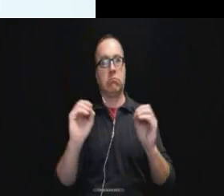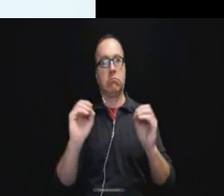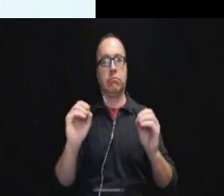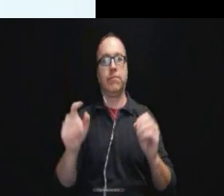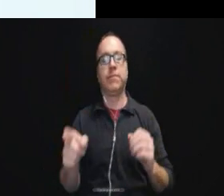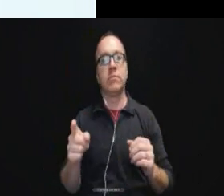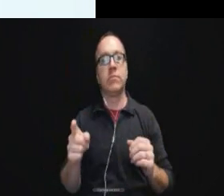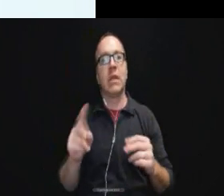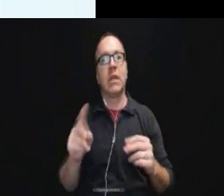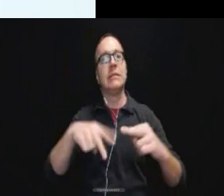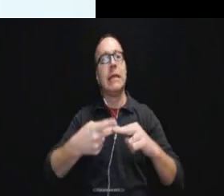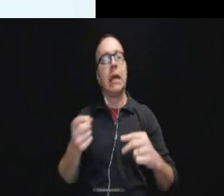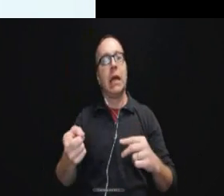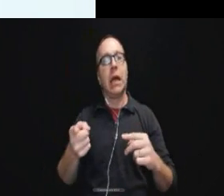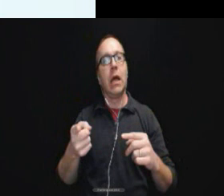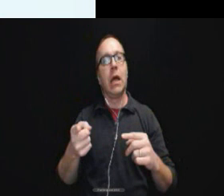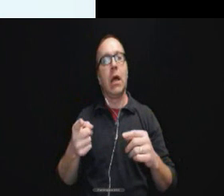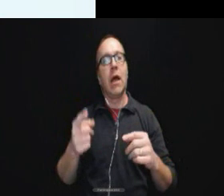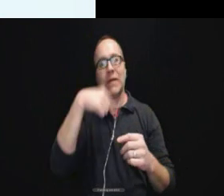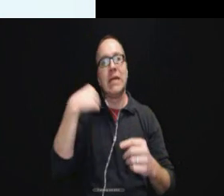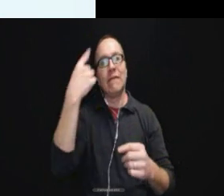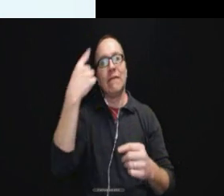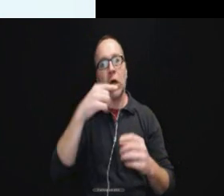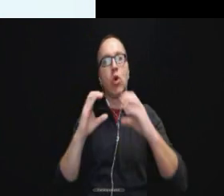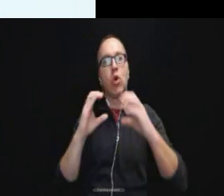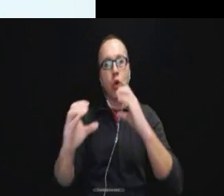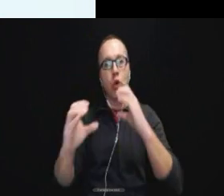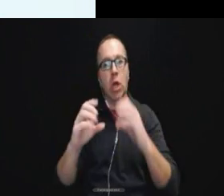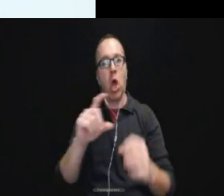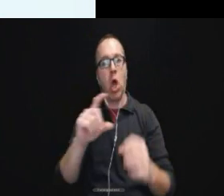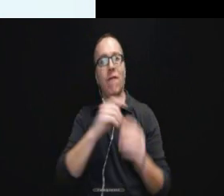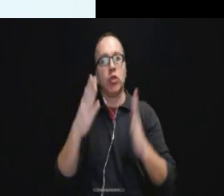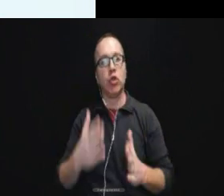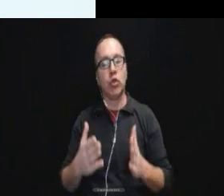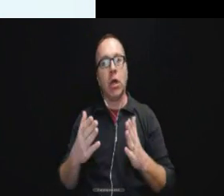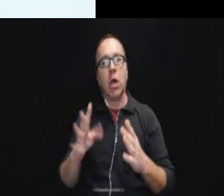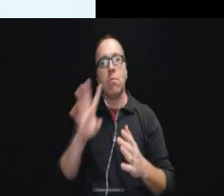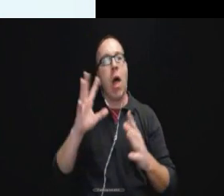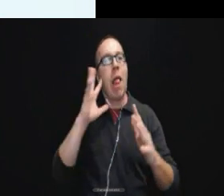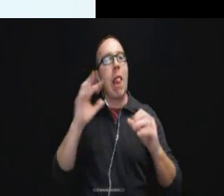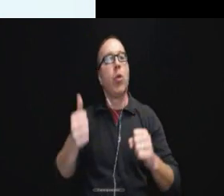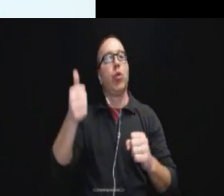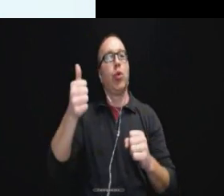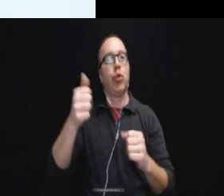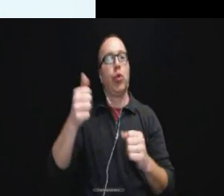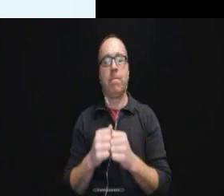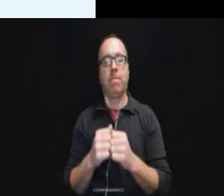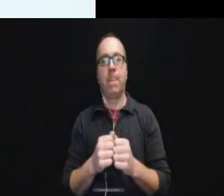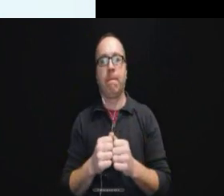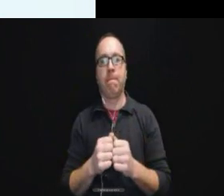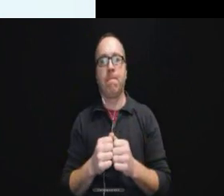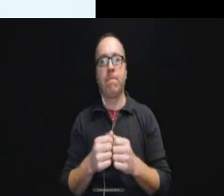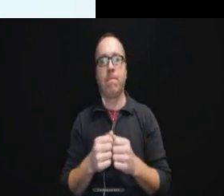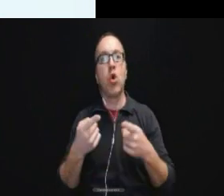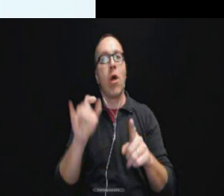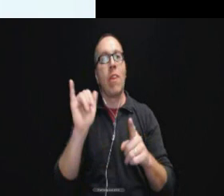The officers spoke loudly instead.